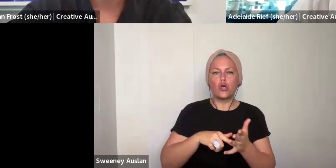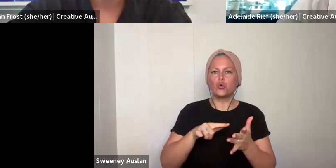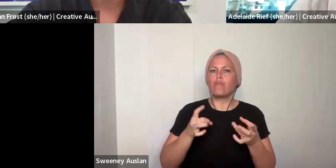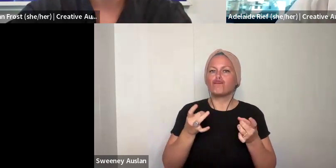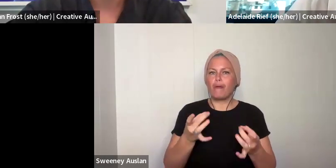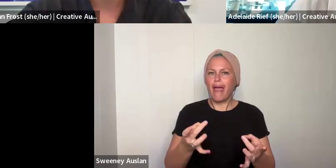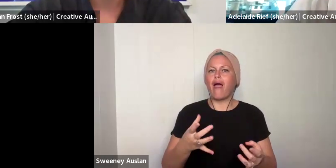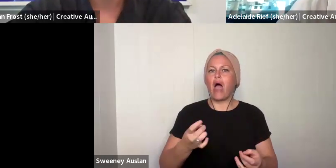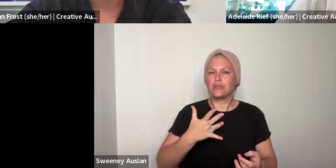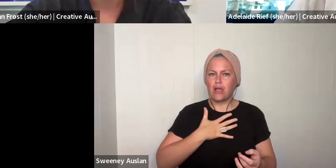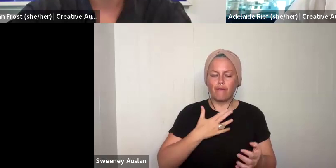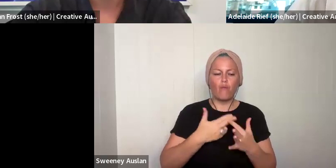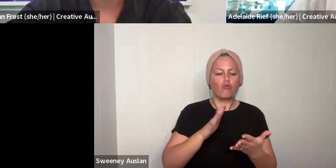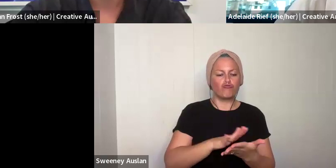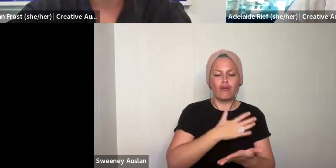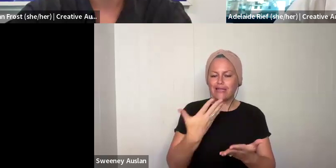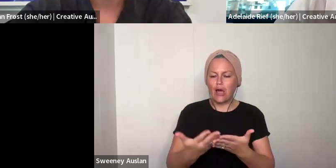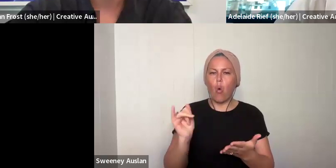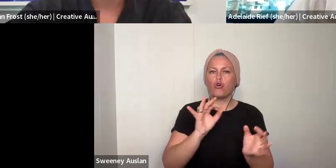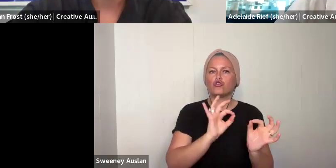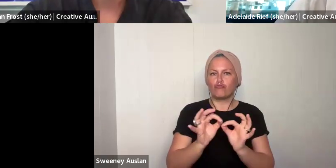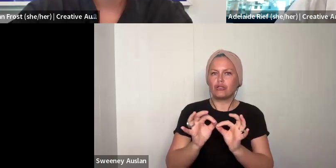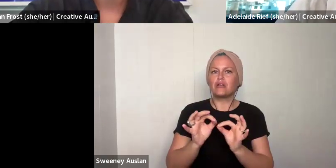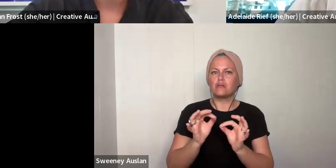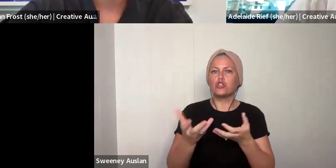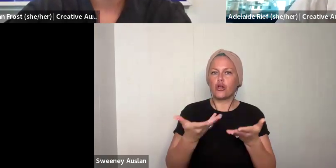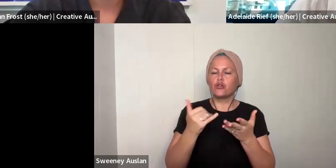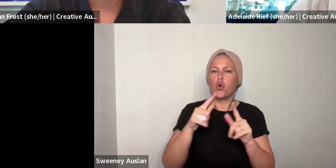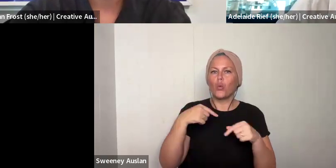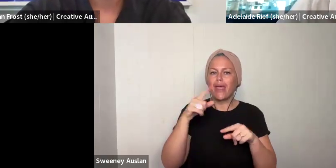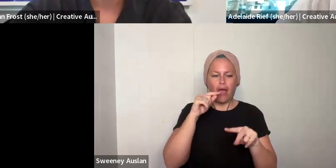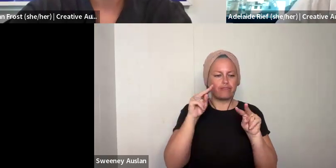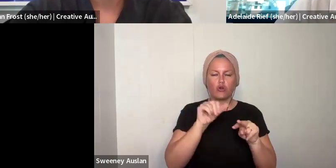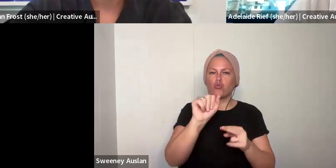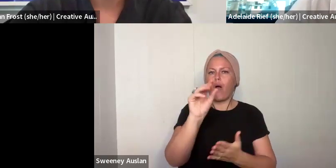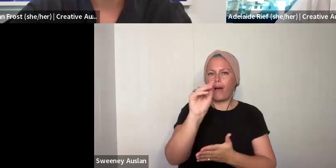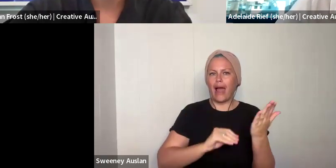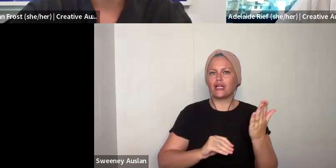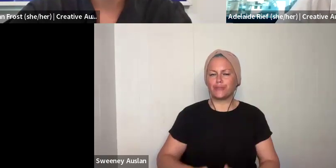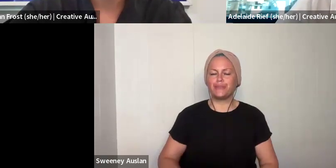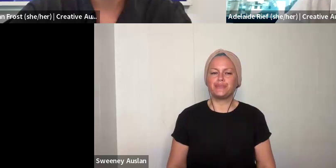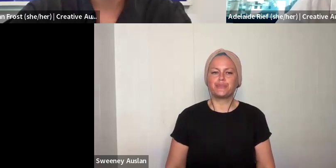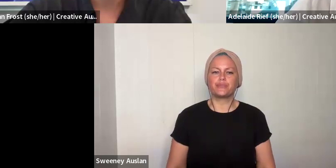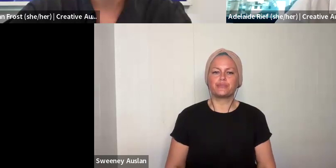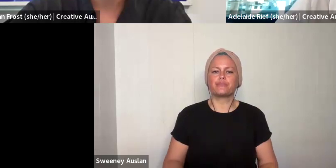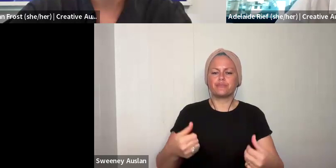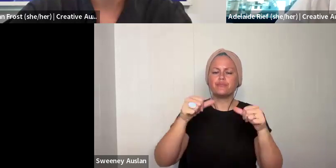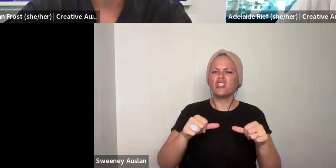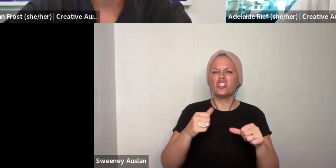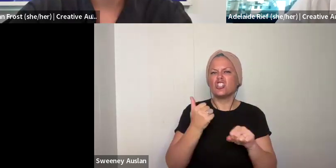you are, please choose yes. And that is just so we know that we will need to prepare for translation or interpreting services so